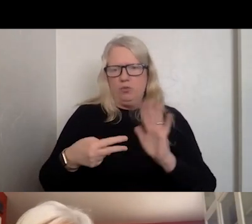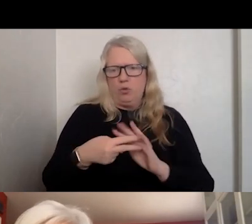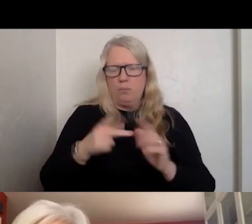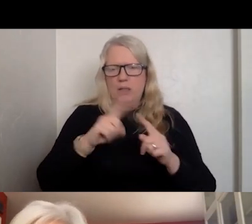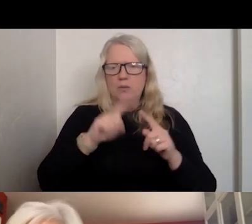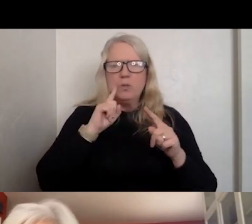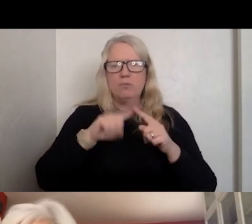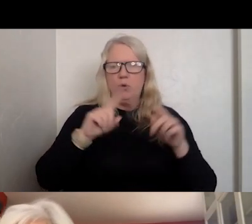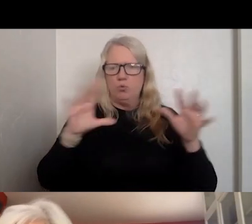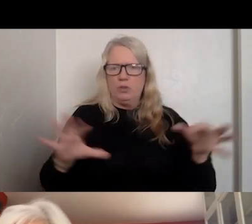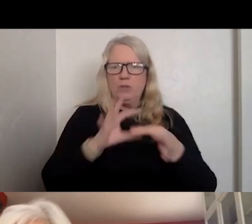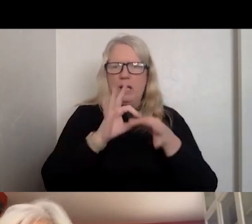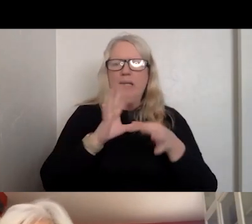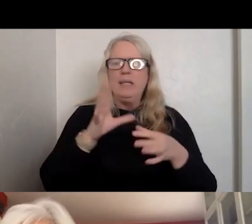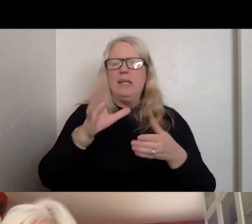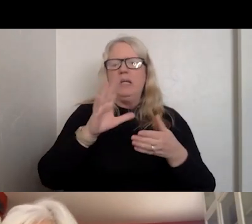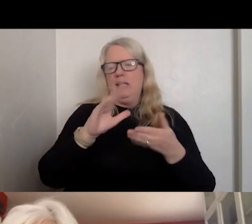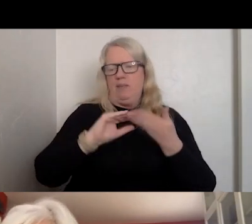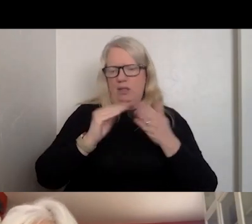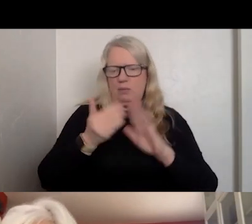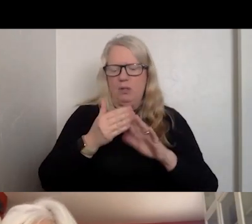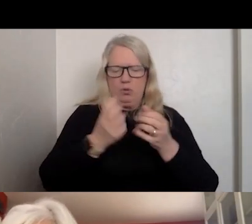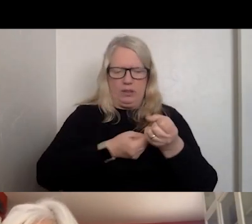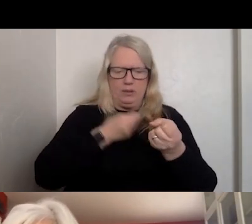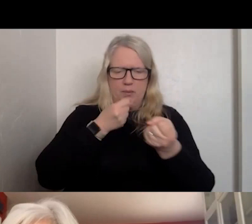THE COMMUNITY AND CONNECTING WITH INDIVIDUALS IN NEED.